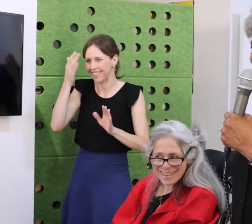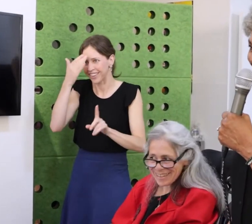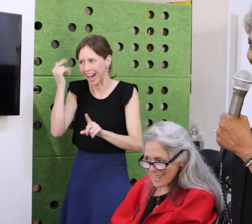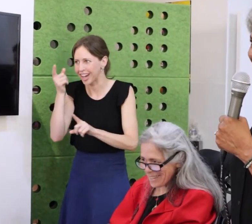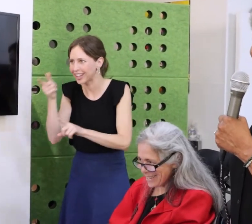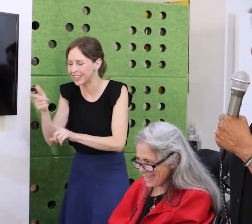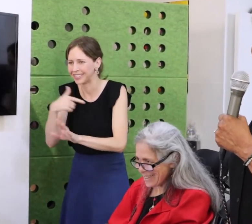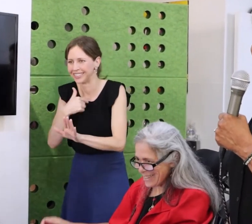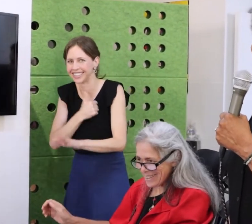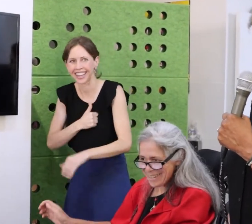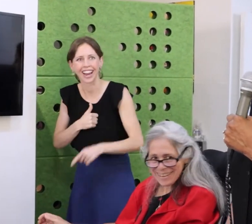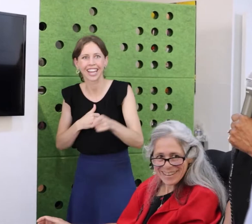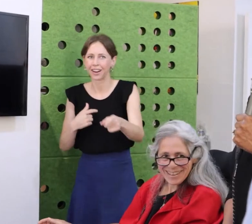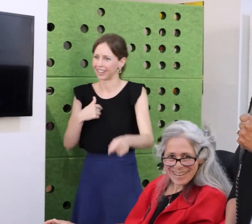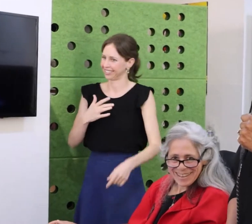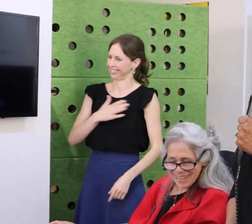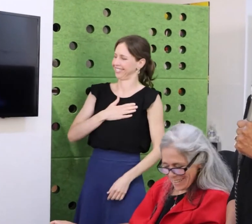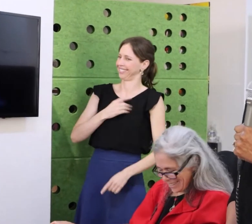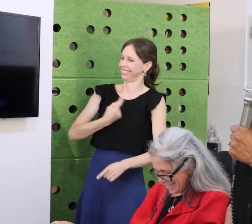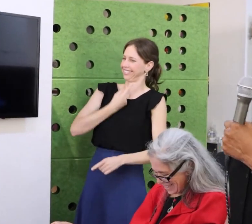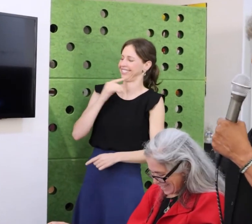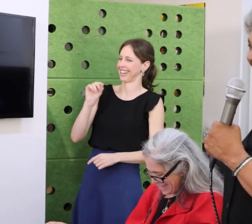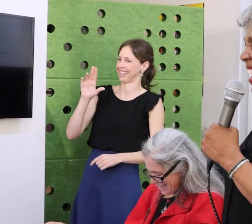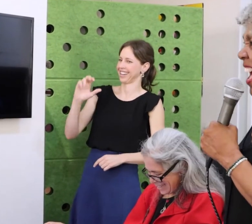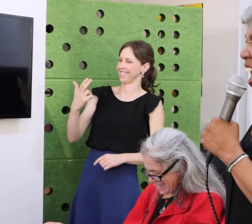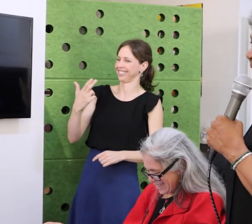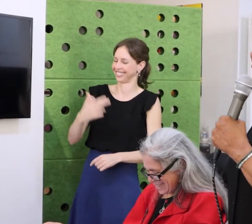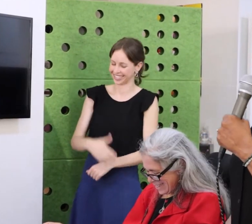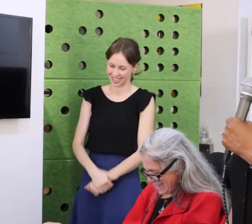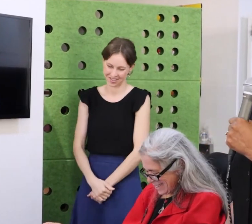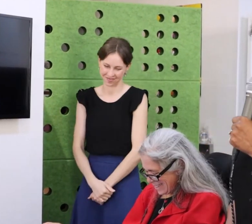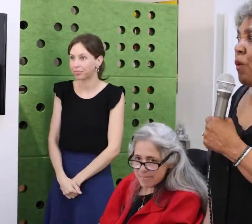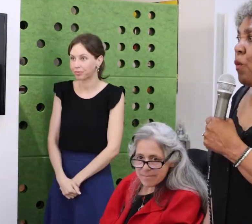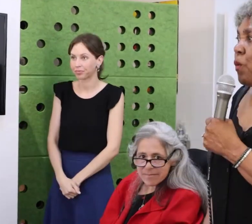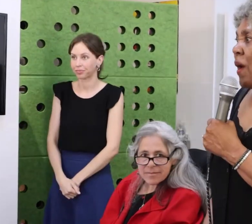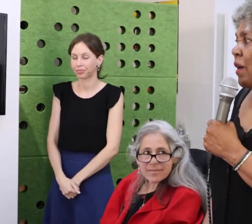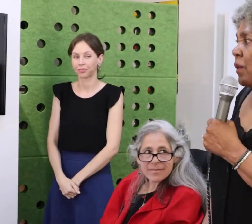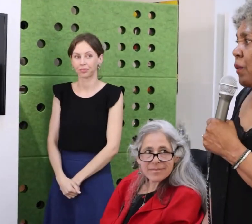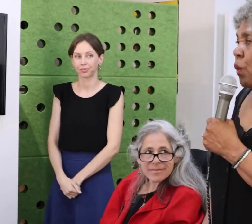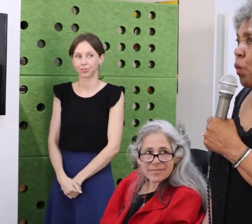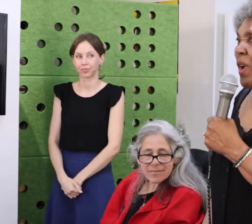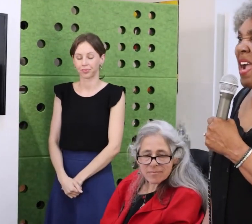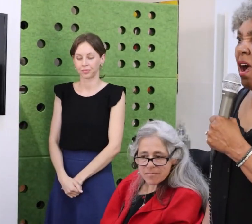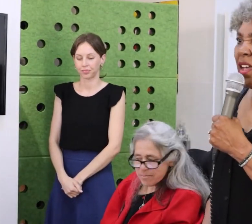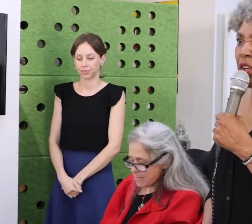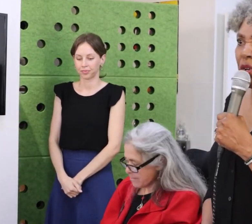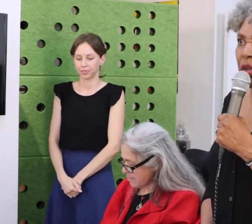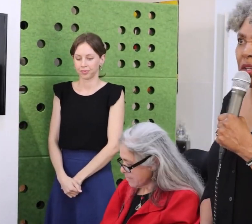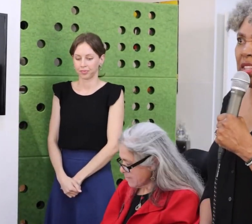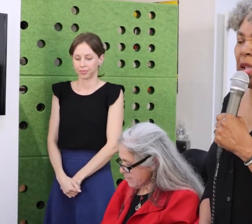join us in Denver. You will also get to hear from one of our amazing board leaders at the end.